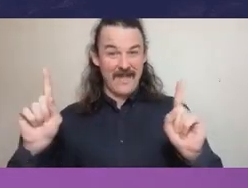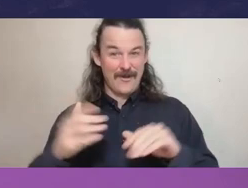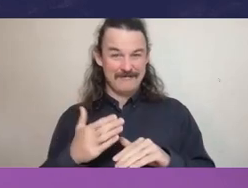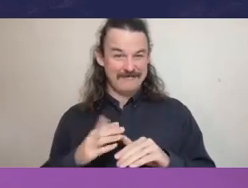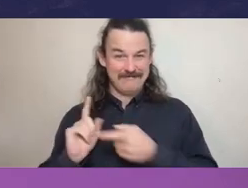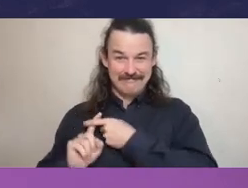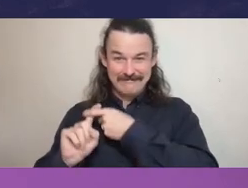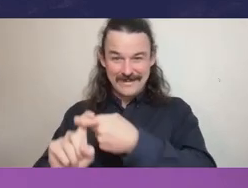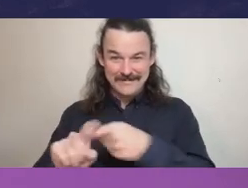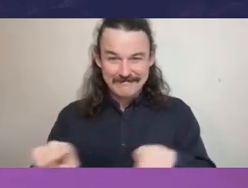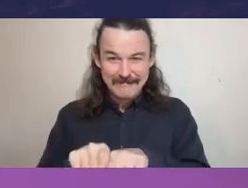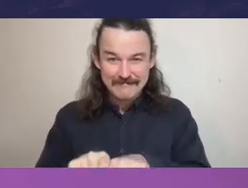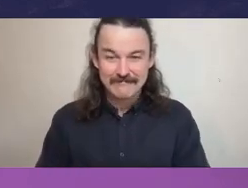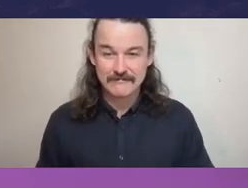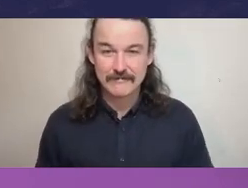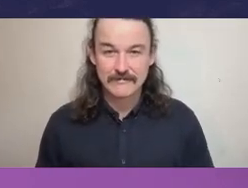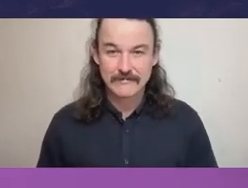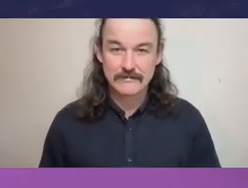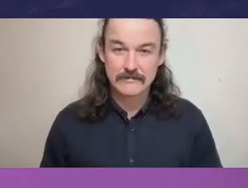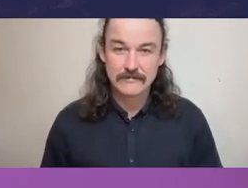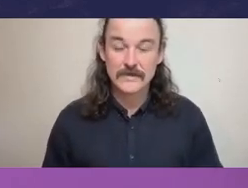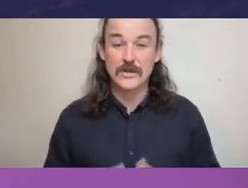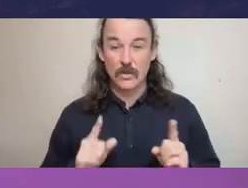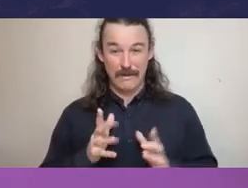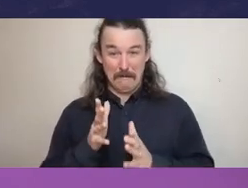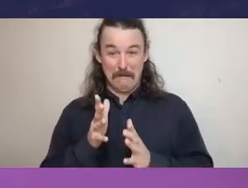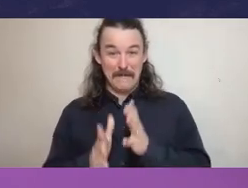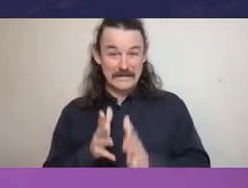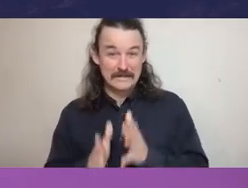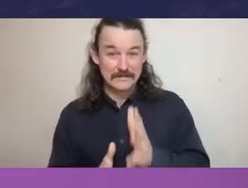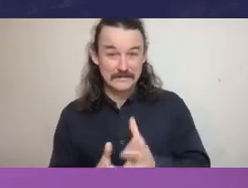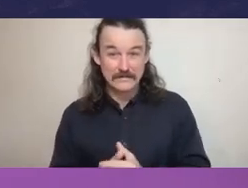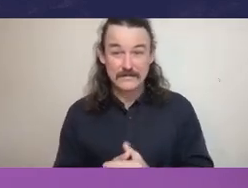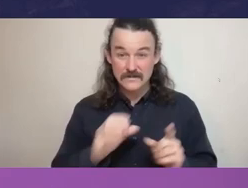But what that says is how much culture starts at the top